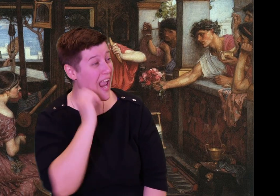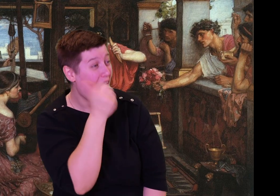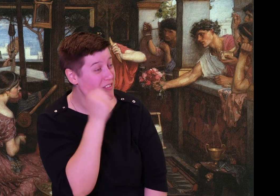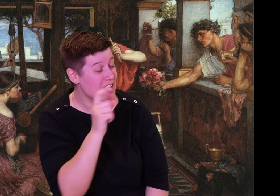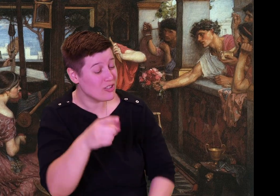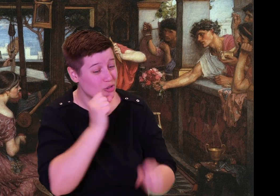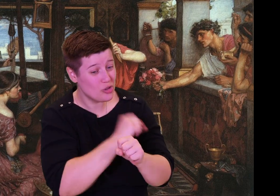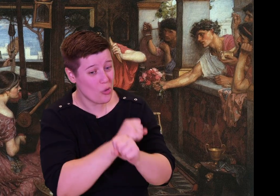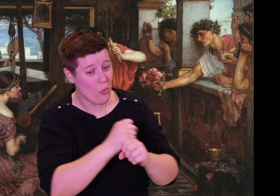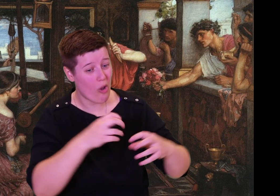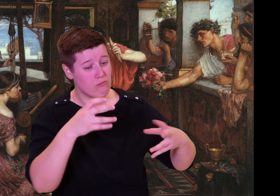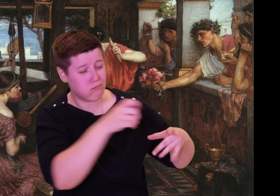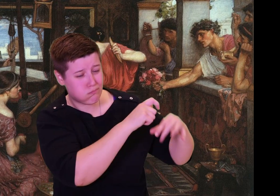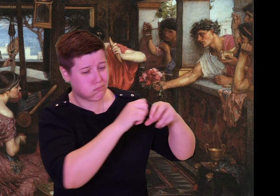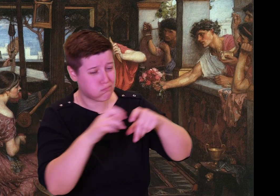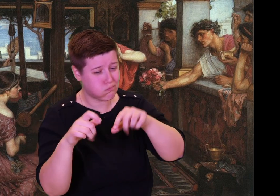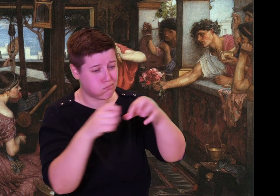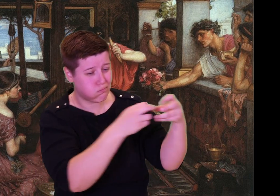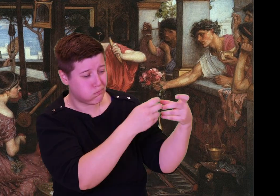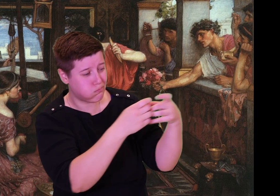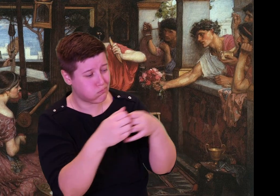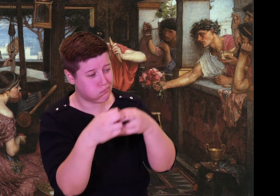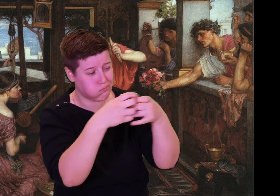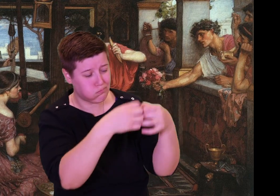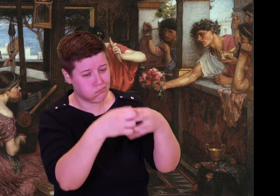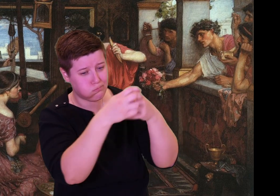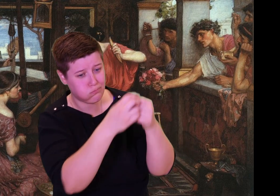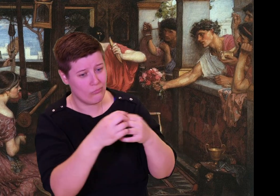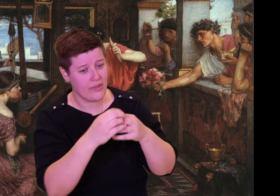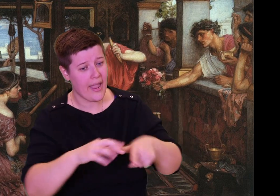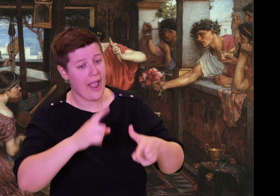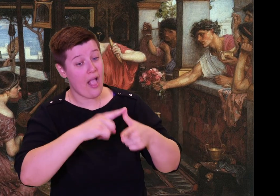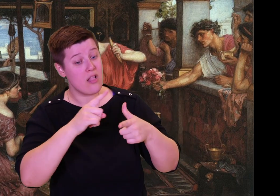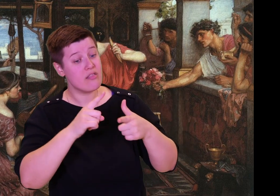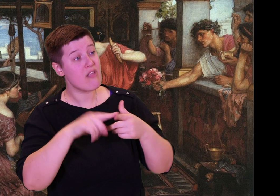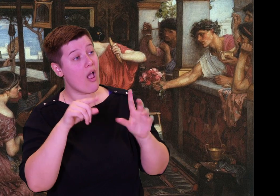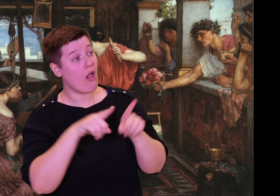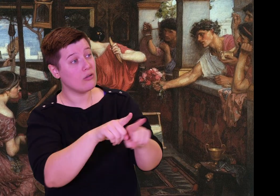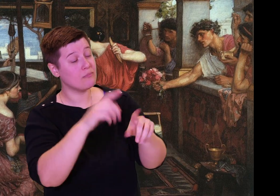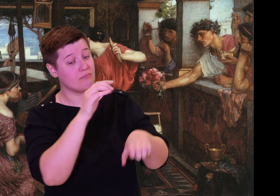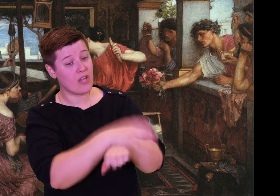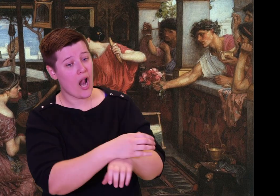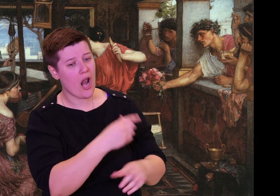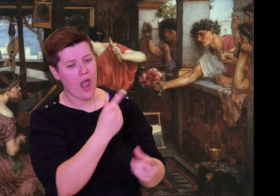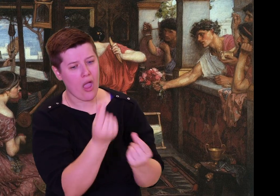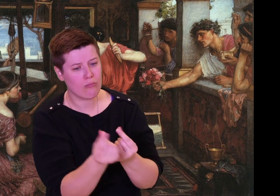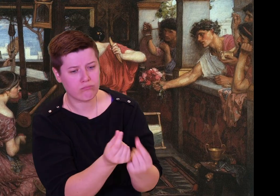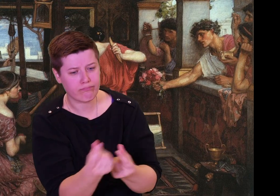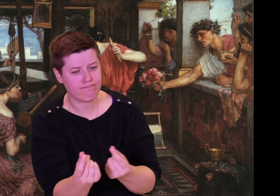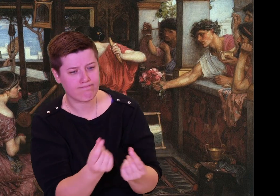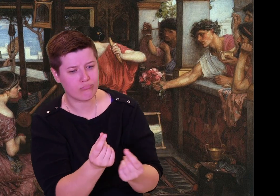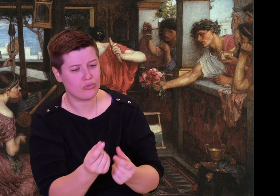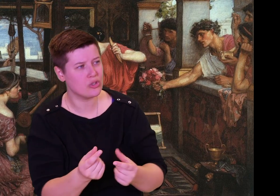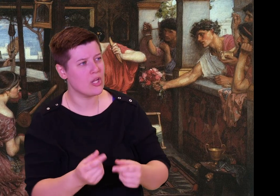she unwove it. For three long years her trick beguiled the Greeks.